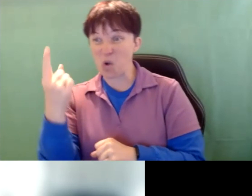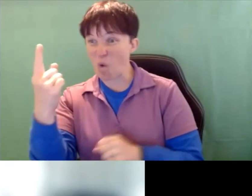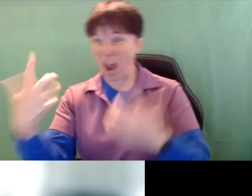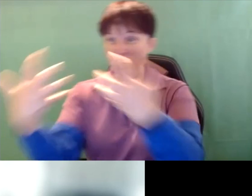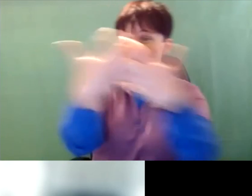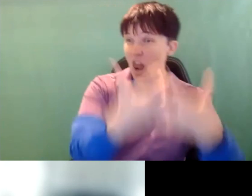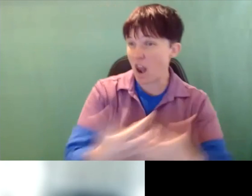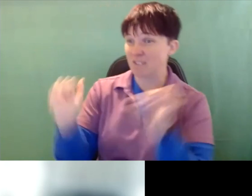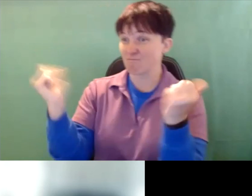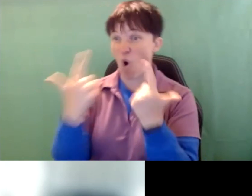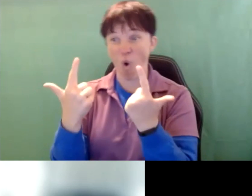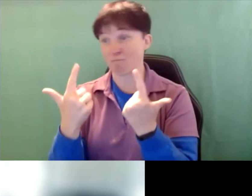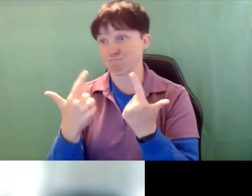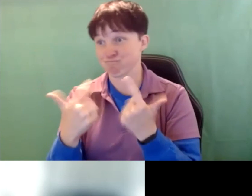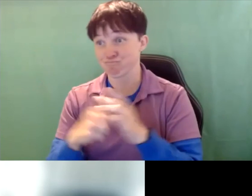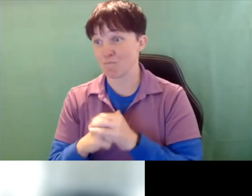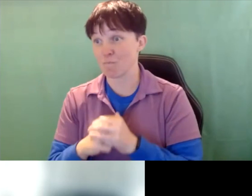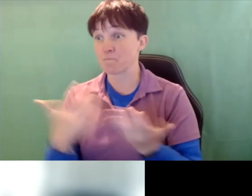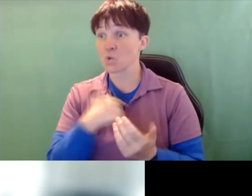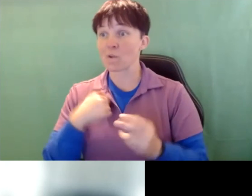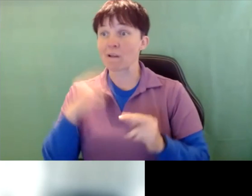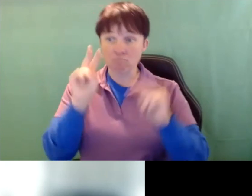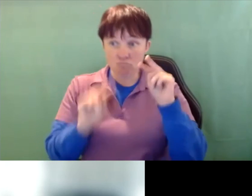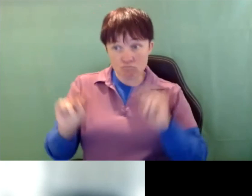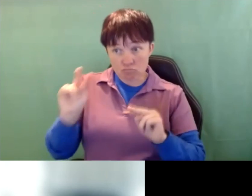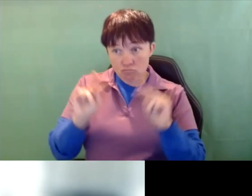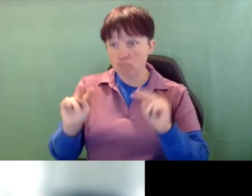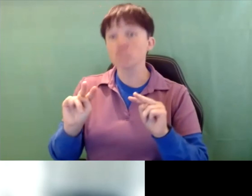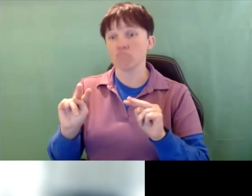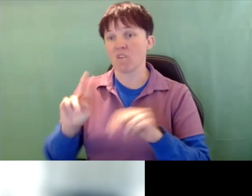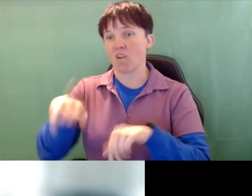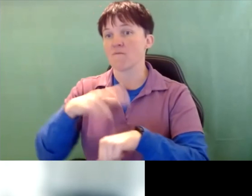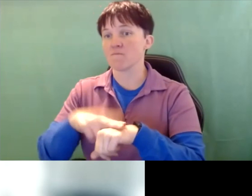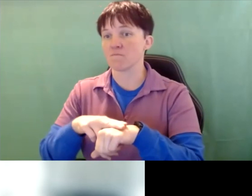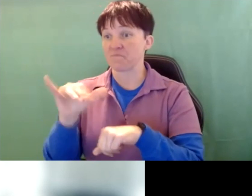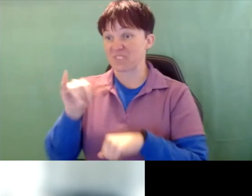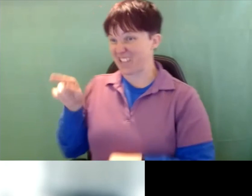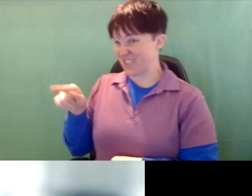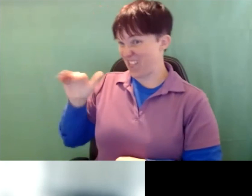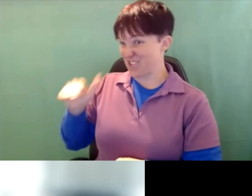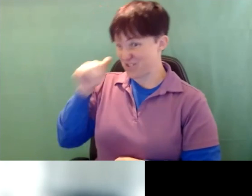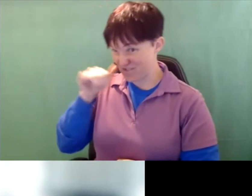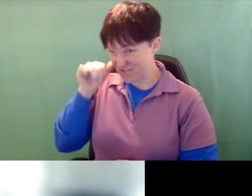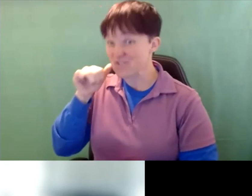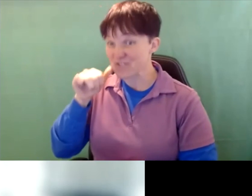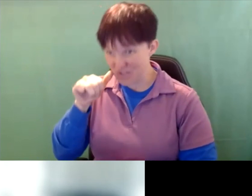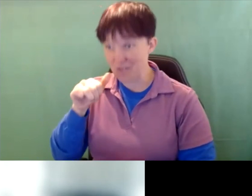and well, we have to look of course, is like with this little gal if we use her, and as